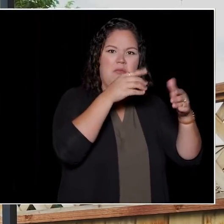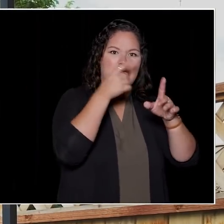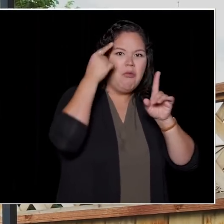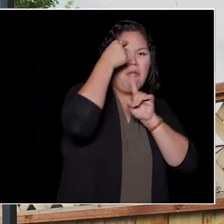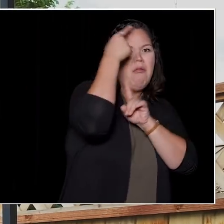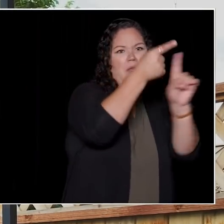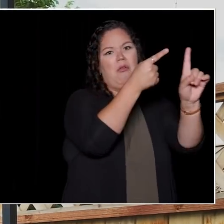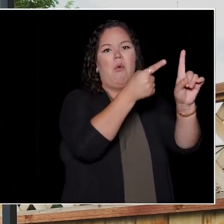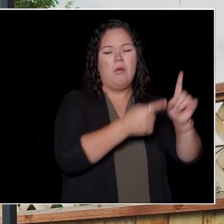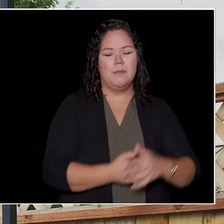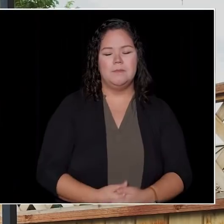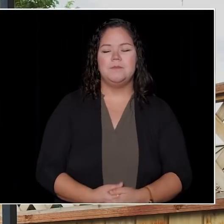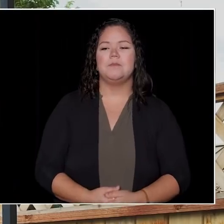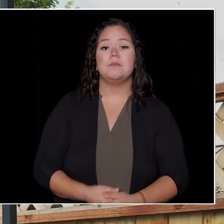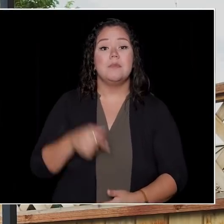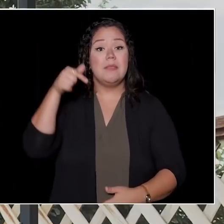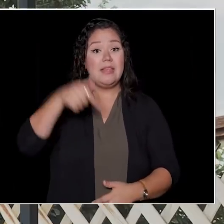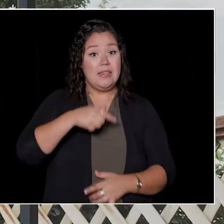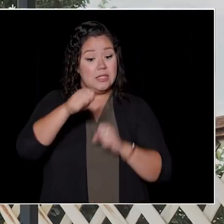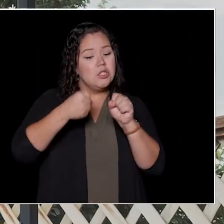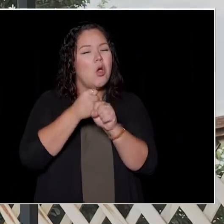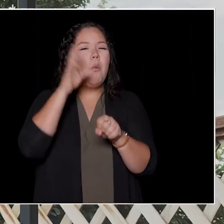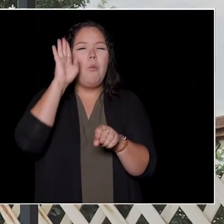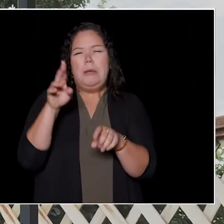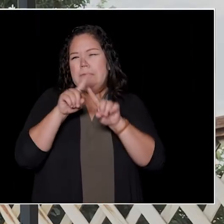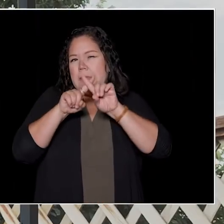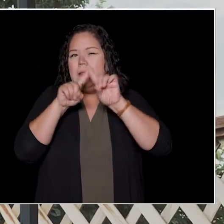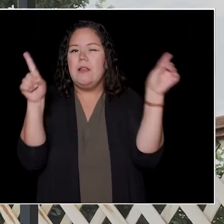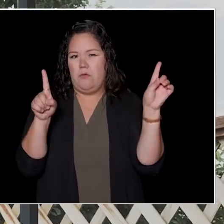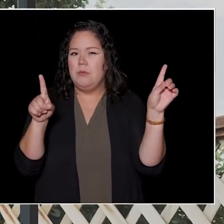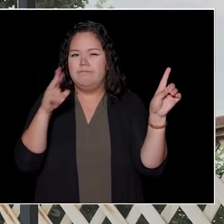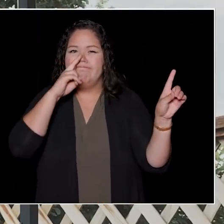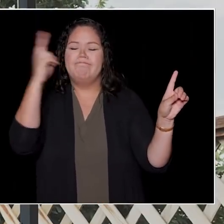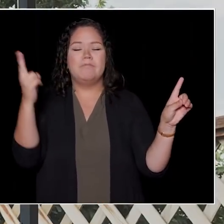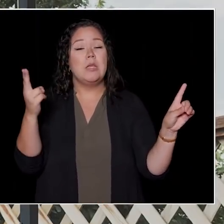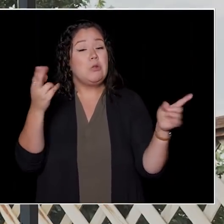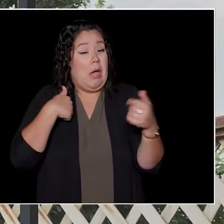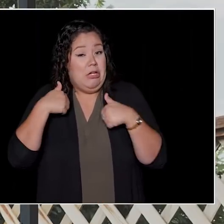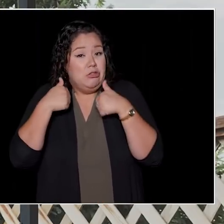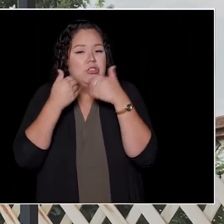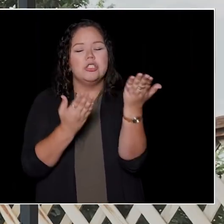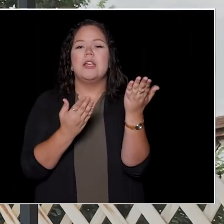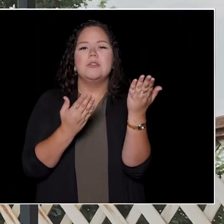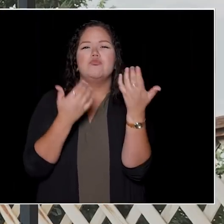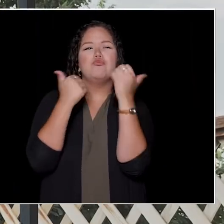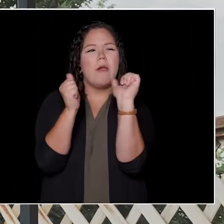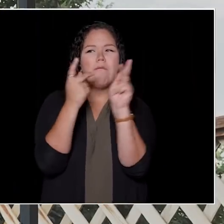a little bit different than most and my advice, find ways to connect,